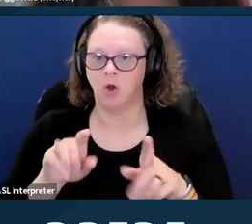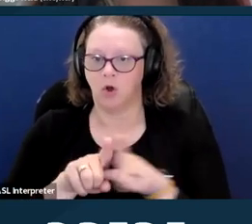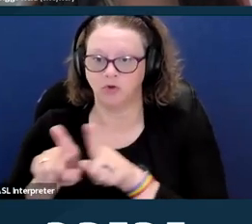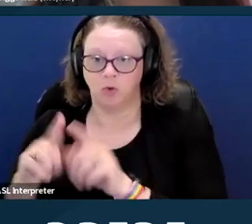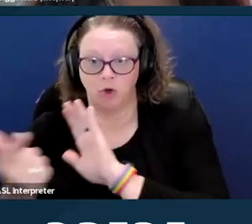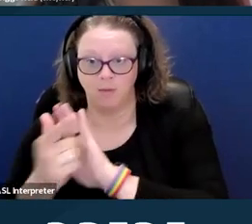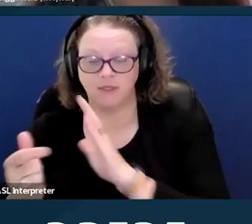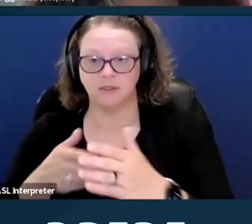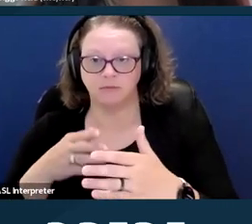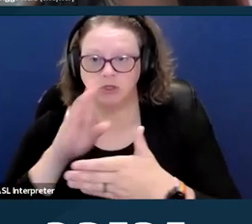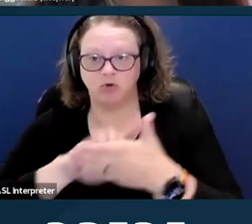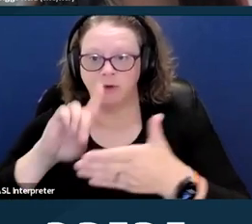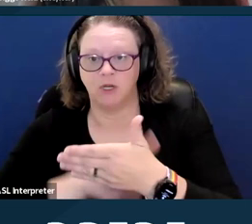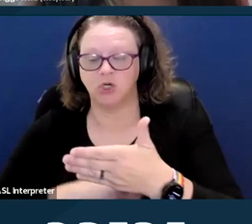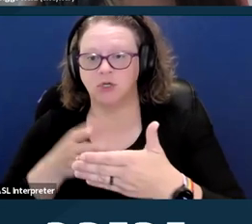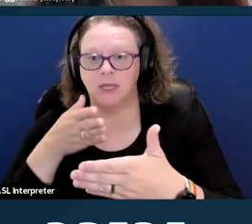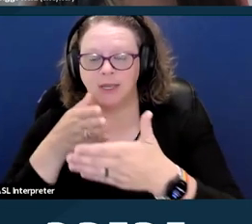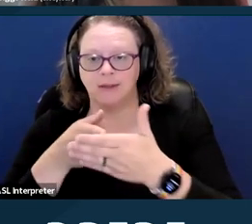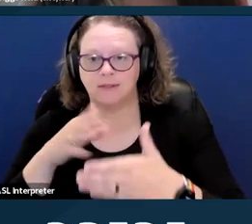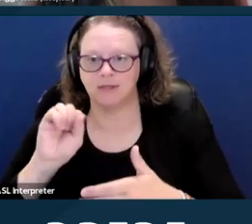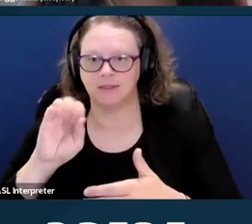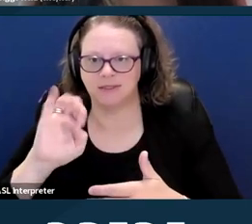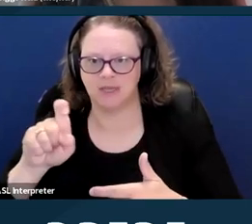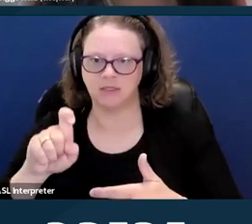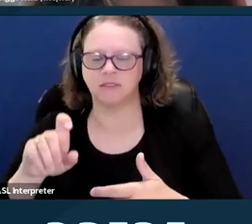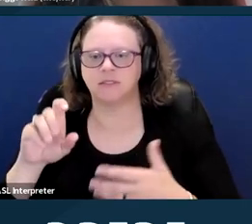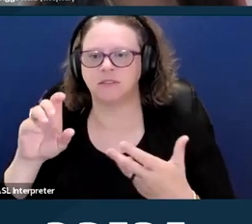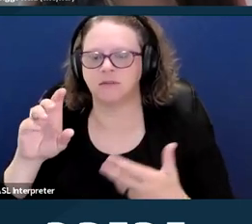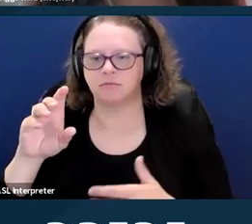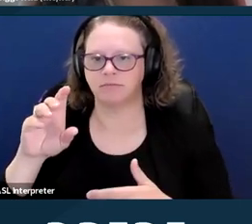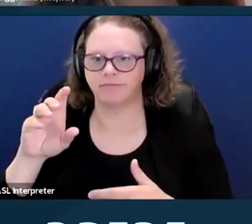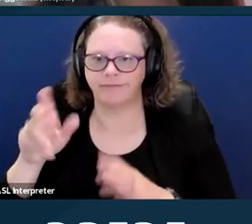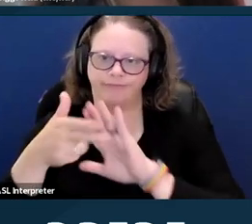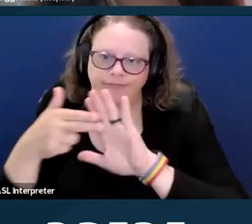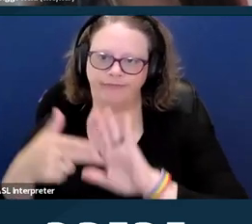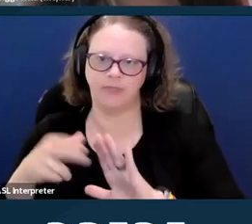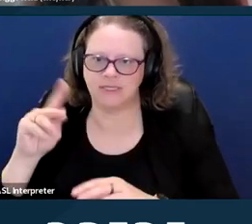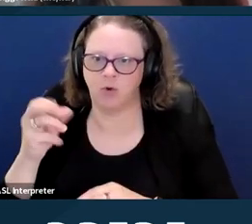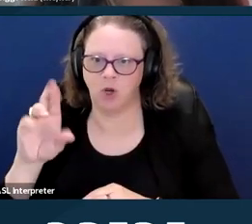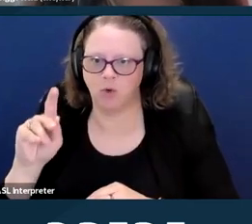such as sex characteristics including intersex traits and pregnancy or related conditions.